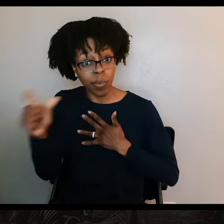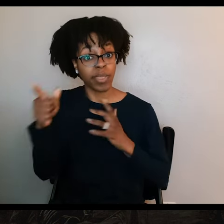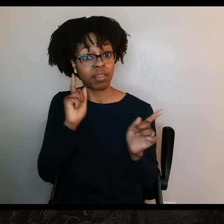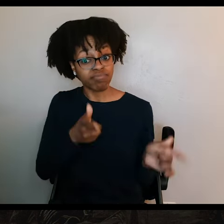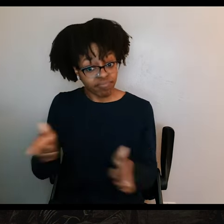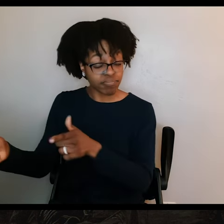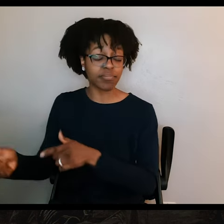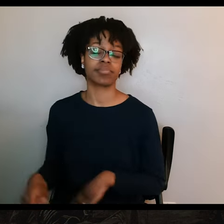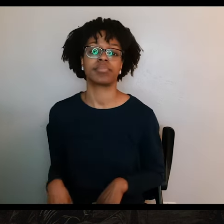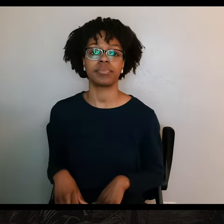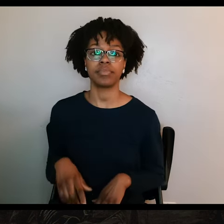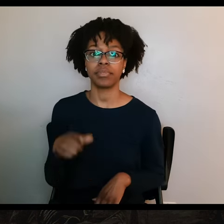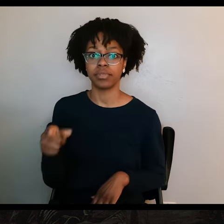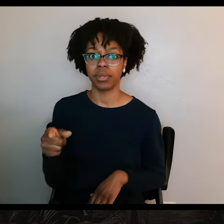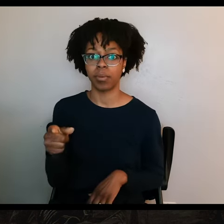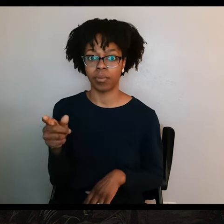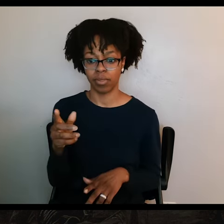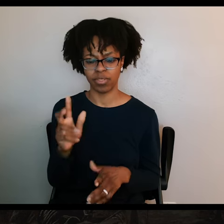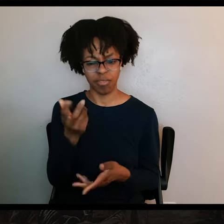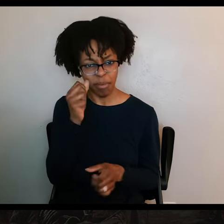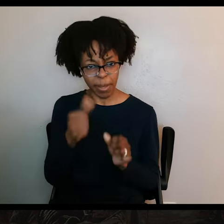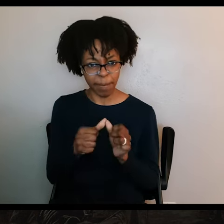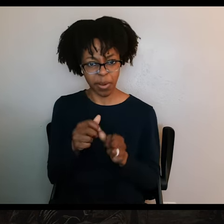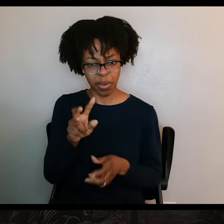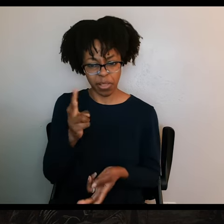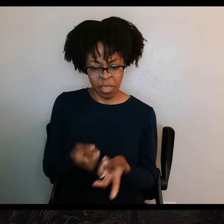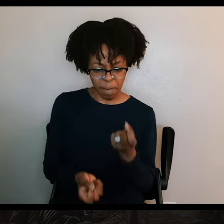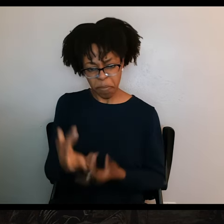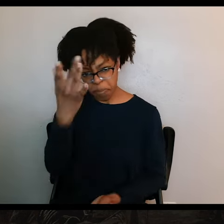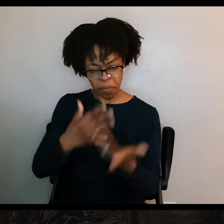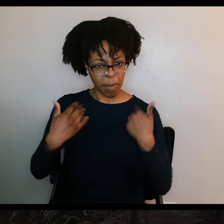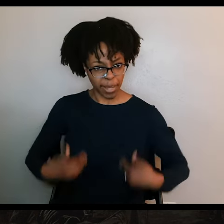The remains of the Goliad massacre victims remained unburied until June of 1836,